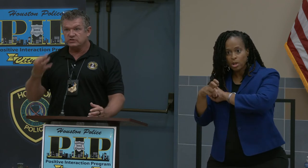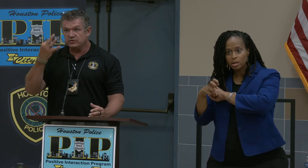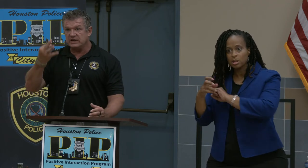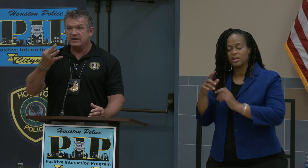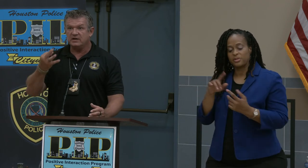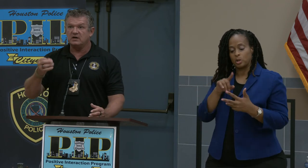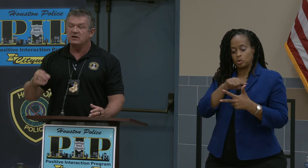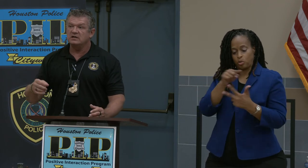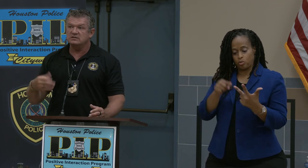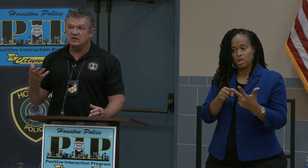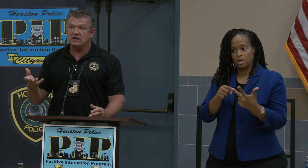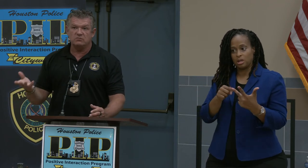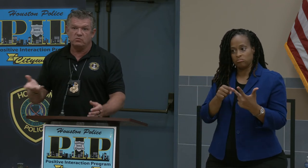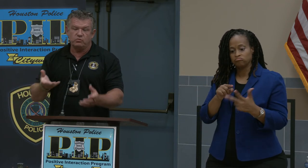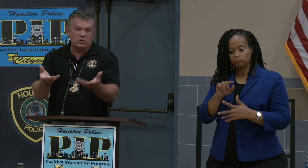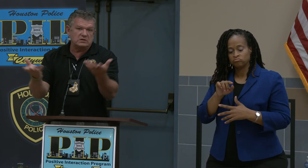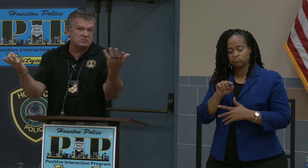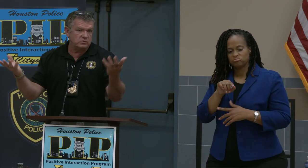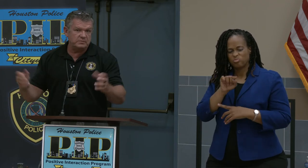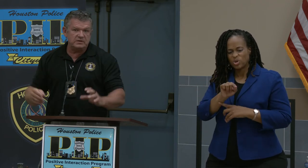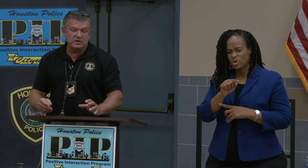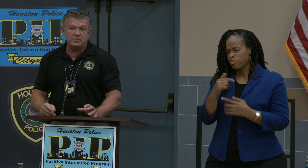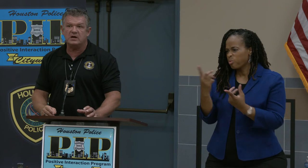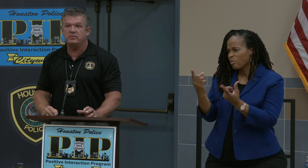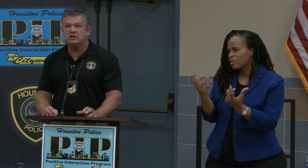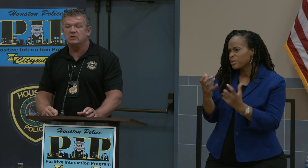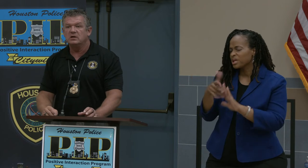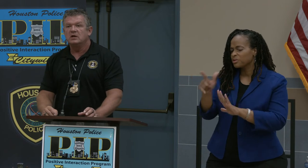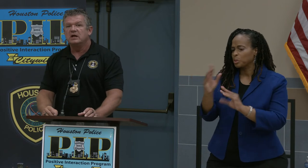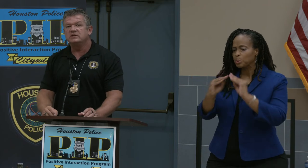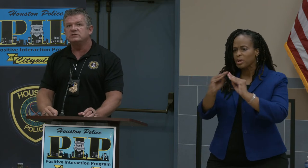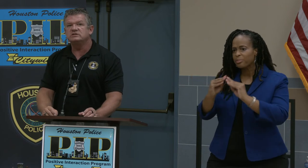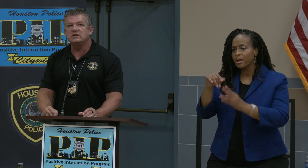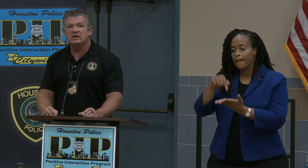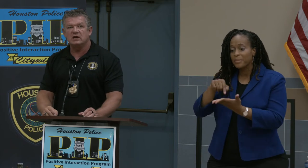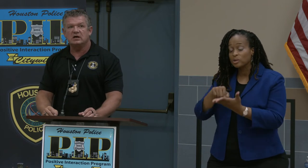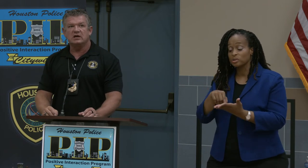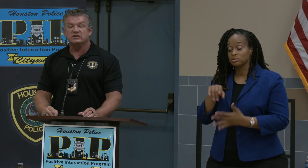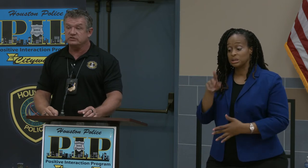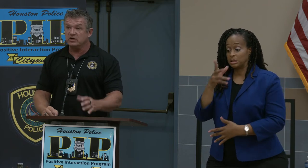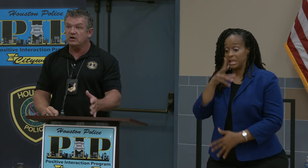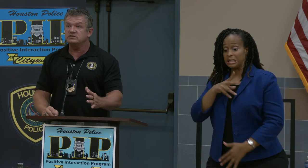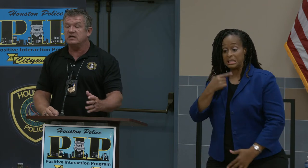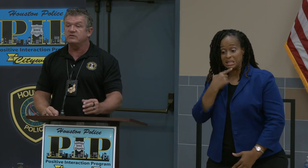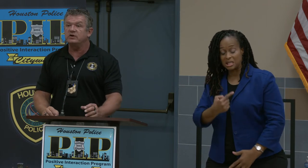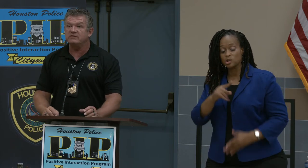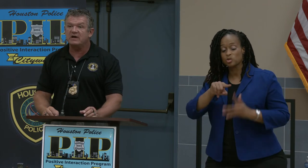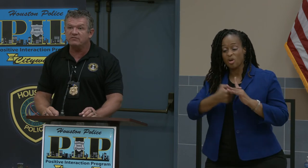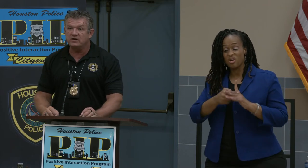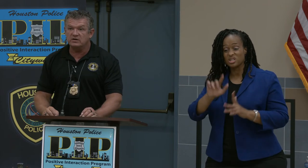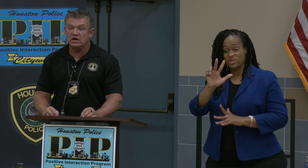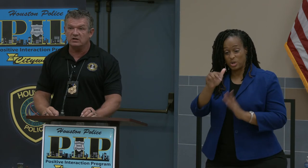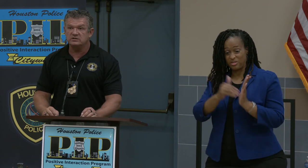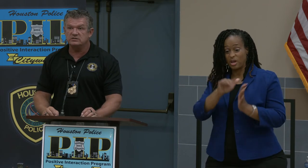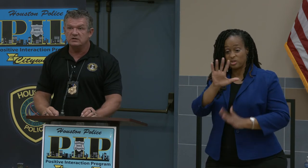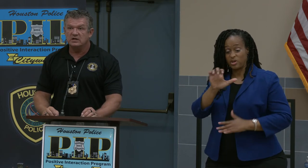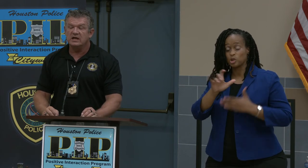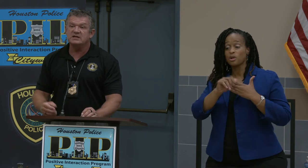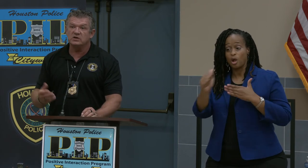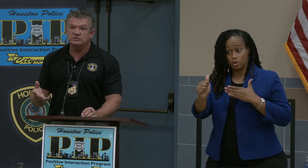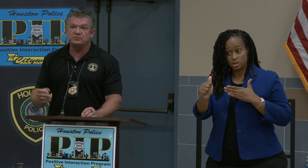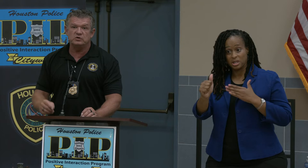is three on there, what would be the repair bill? And she said it starts at $3,500. And goes up to